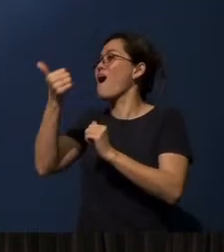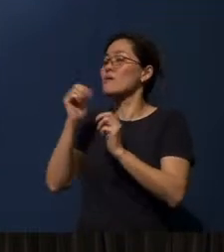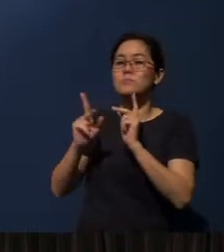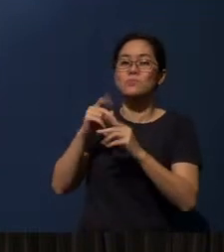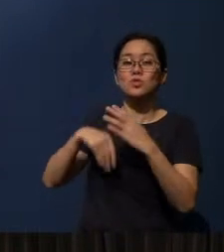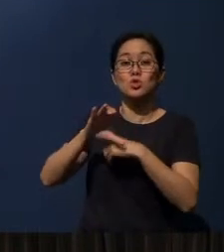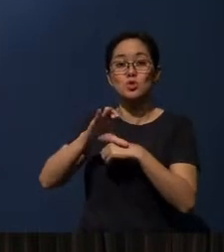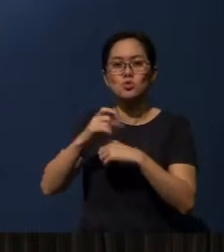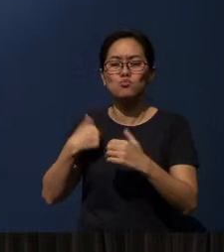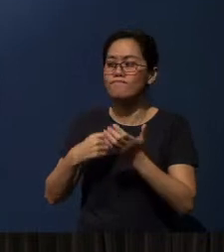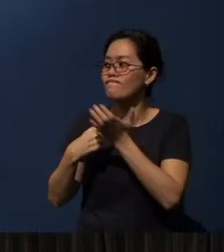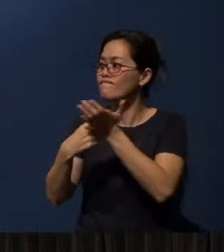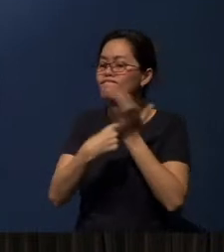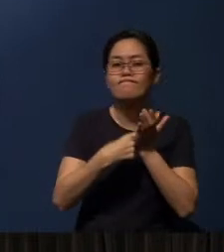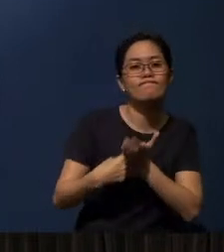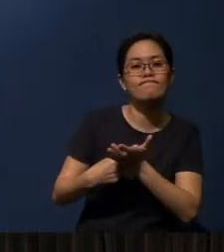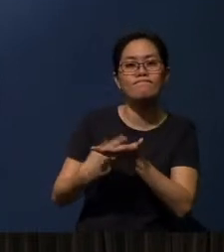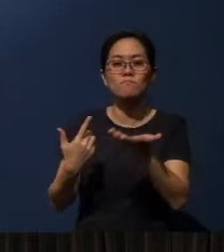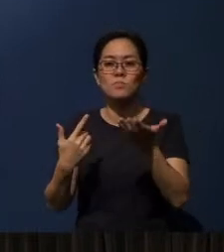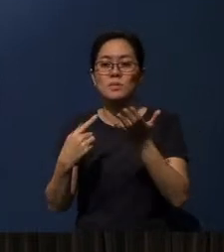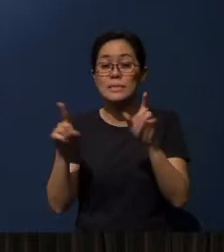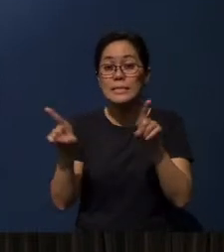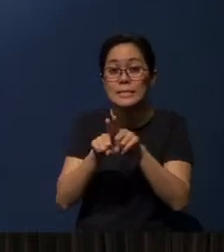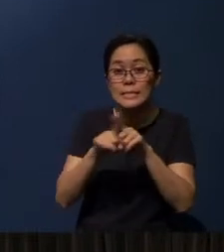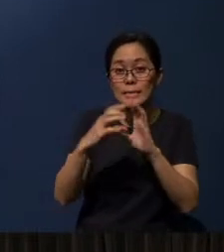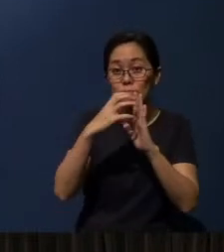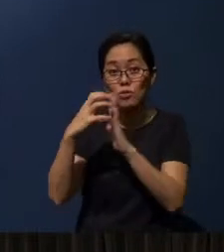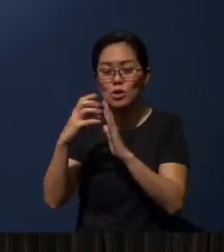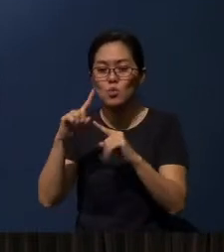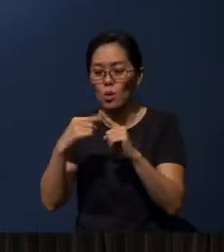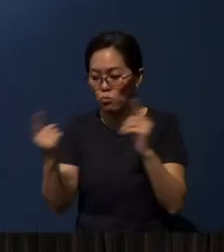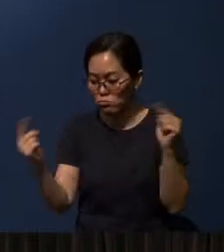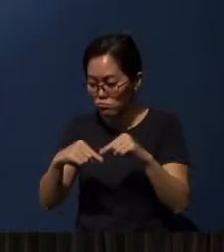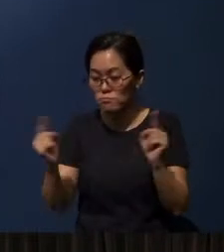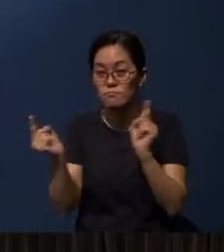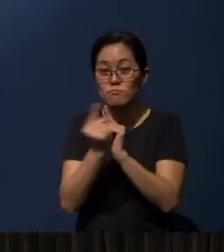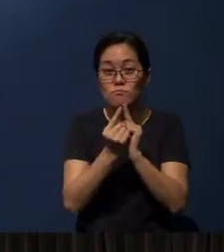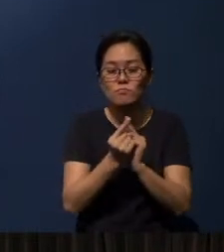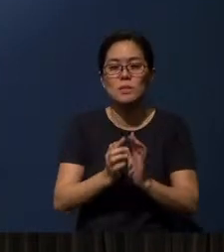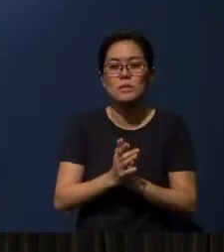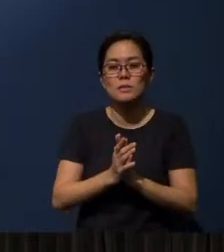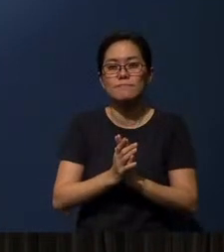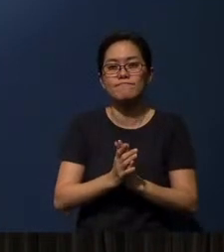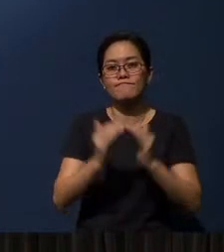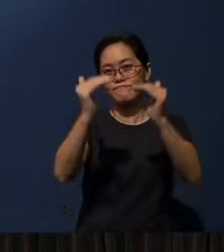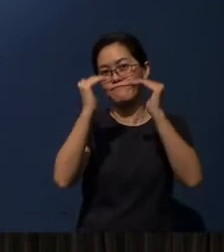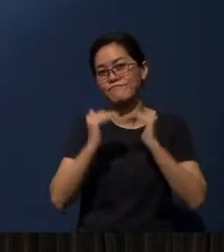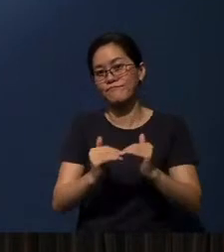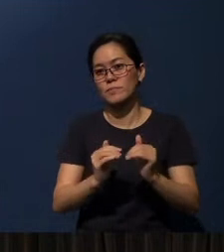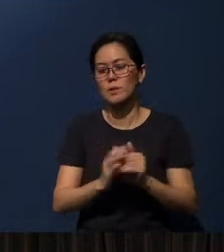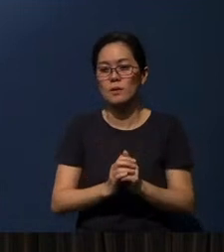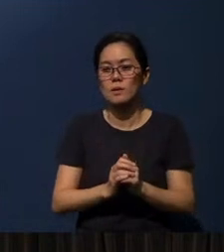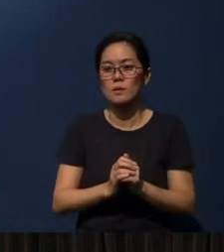And we can discuss the same passage together when we meet one another. On a second level, Okay?